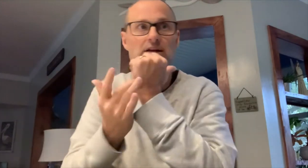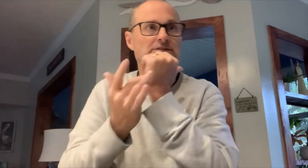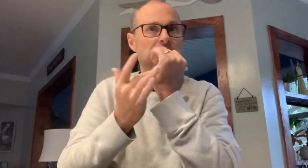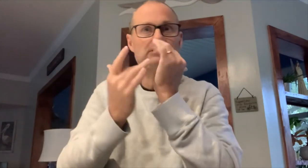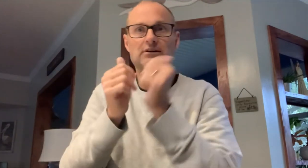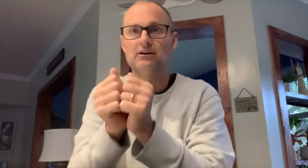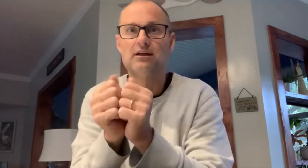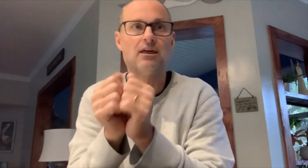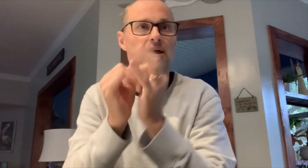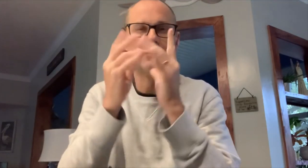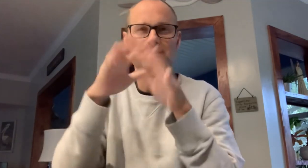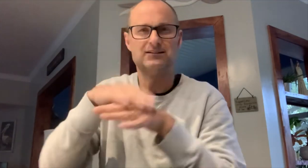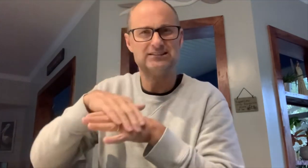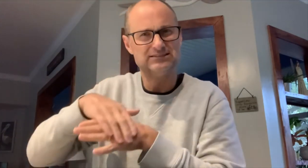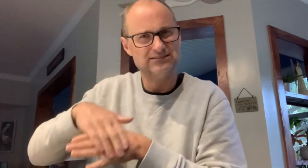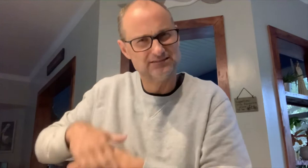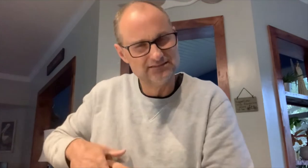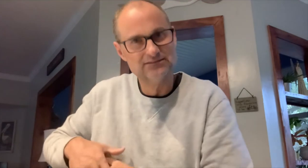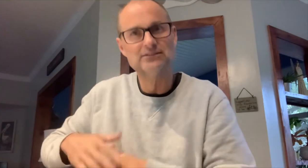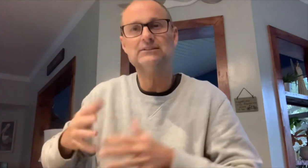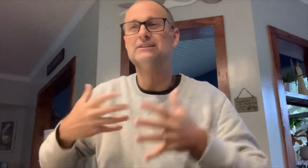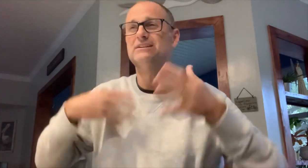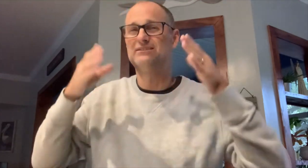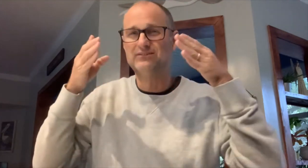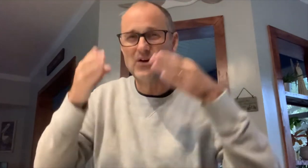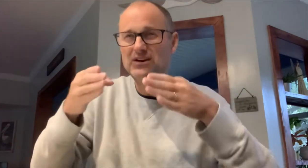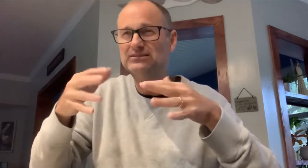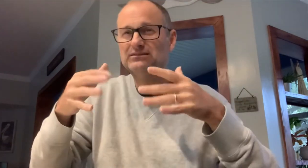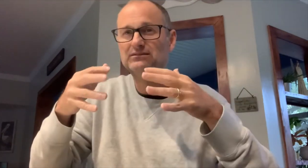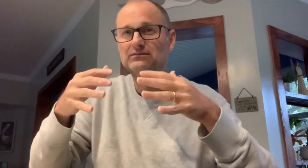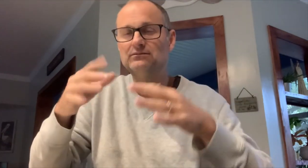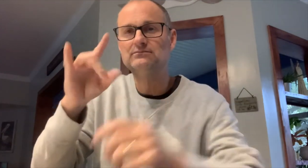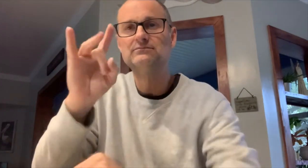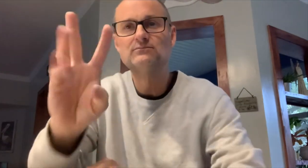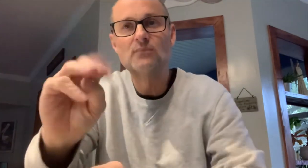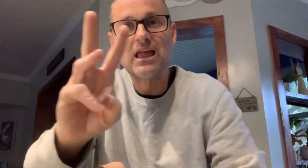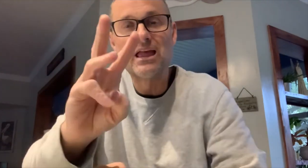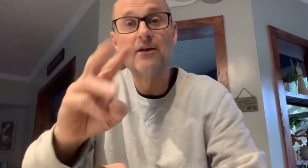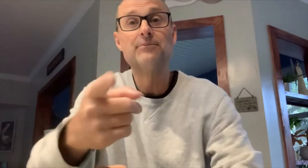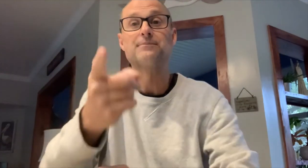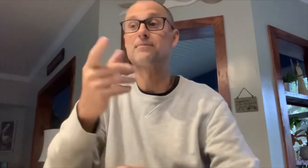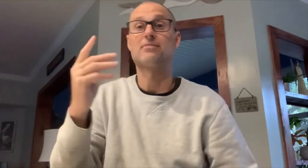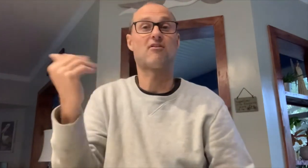phone or my camera. I refocused. Wow!